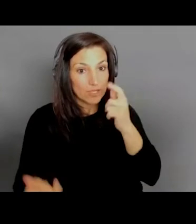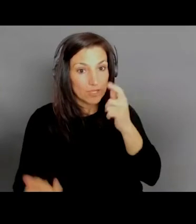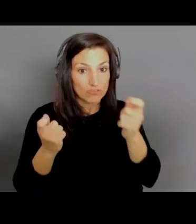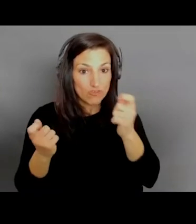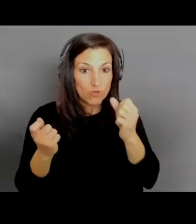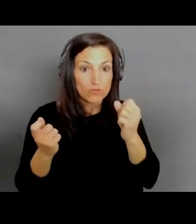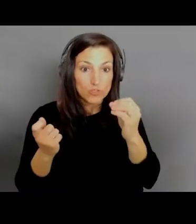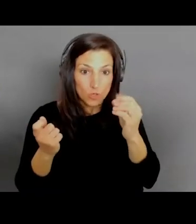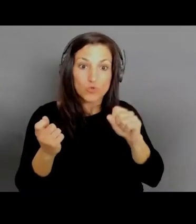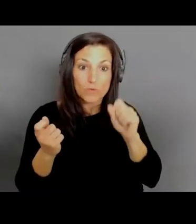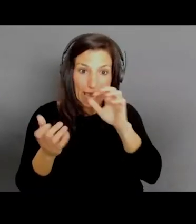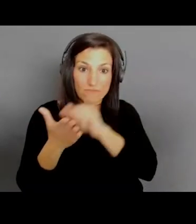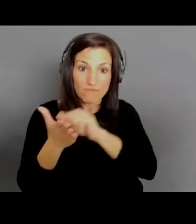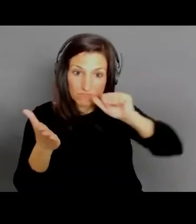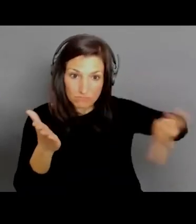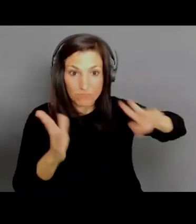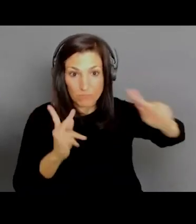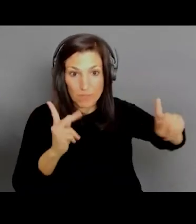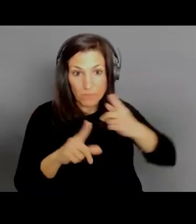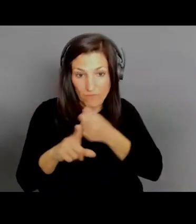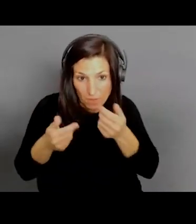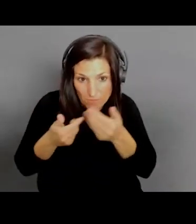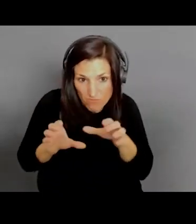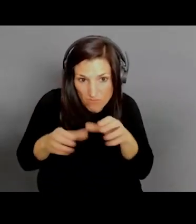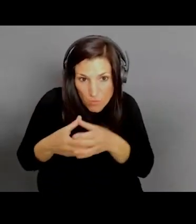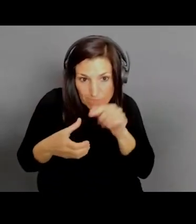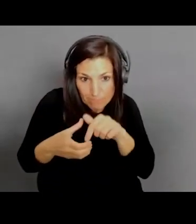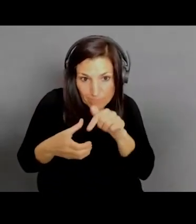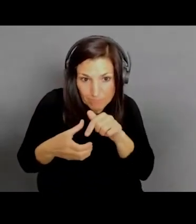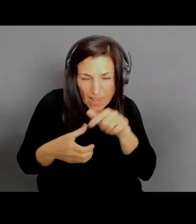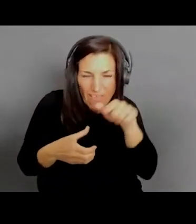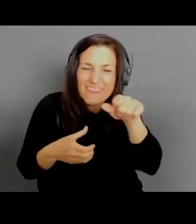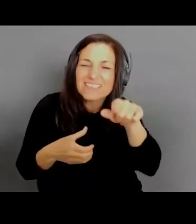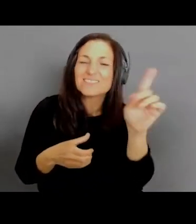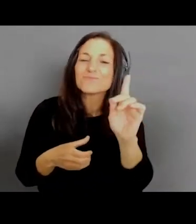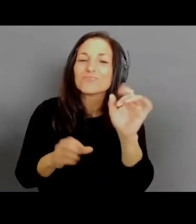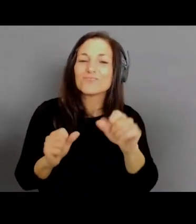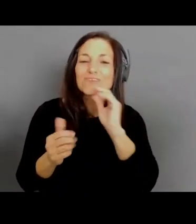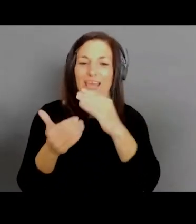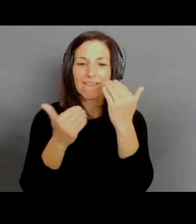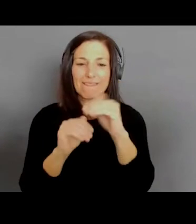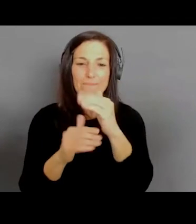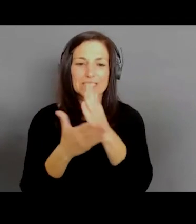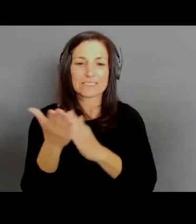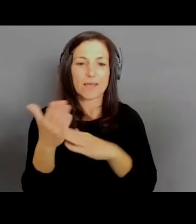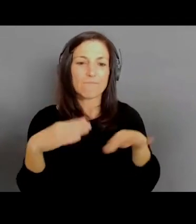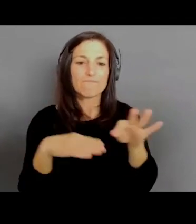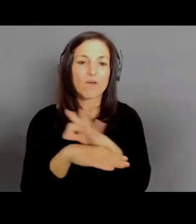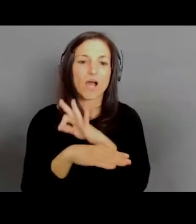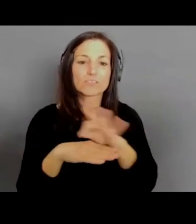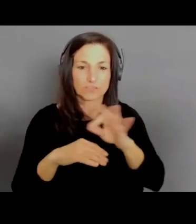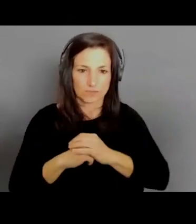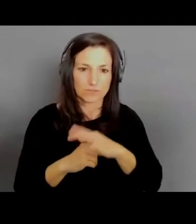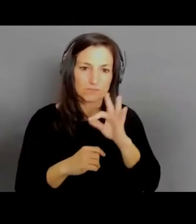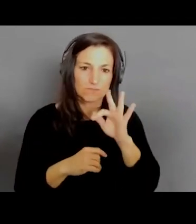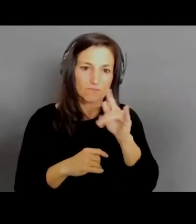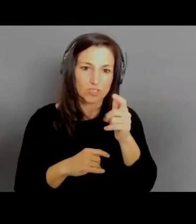This is where you can limit some of the functionality. This Federation here is probably the most important thing